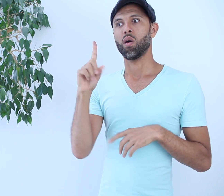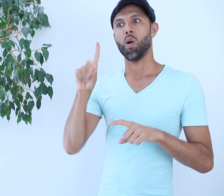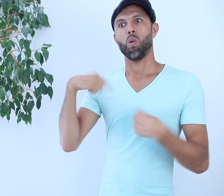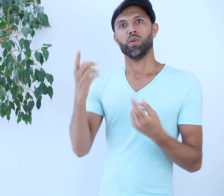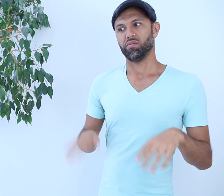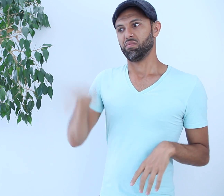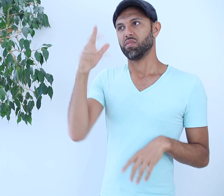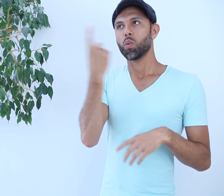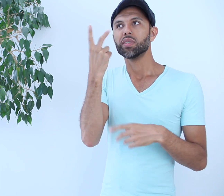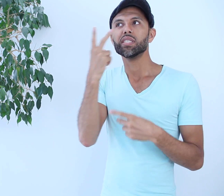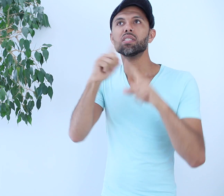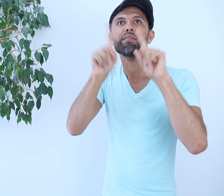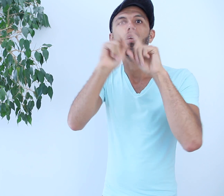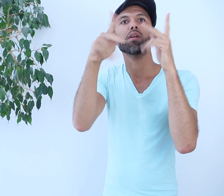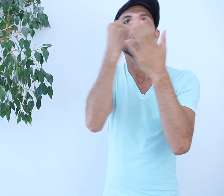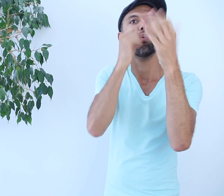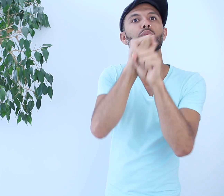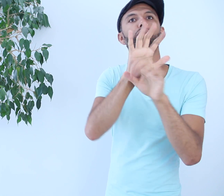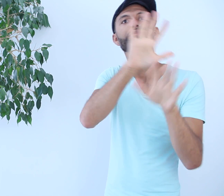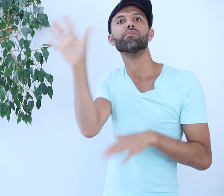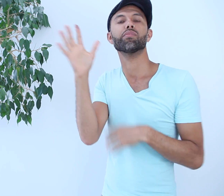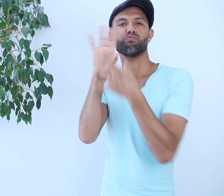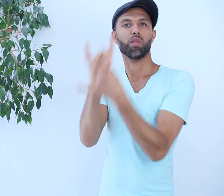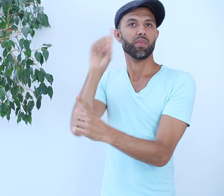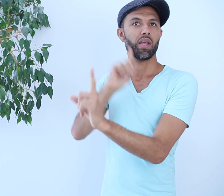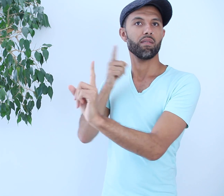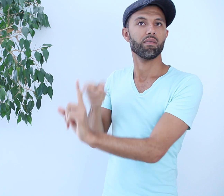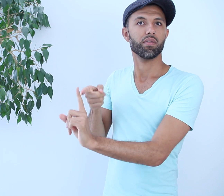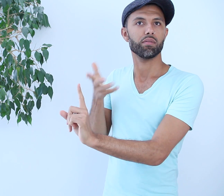Growing up I’ve seen various artworks by deaf artists portraying their experiences and while I can relate,